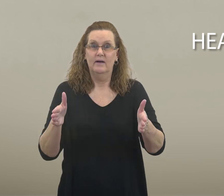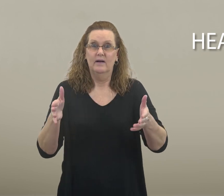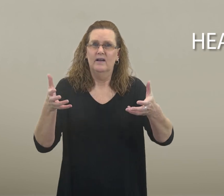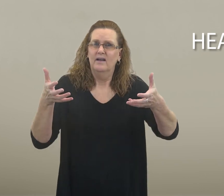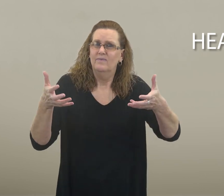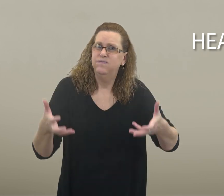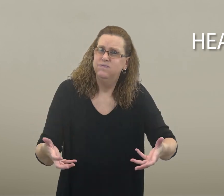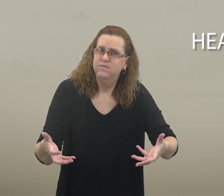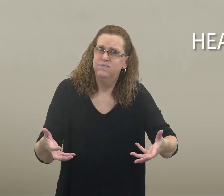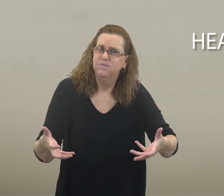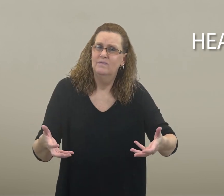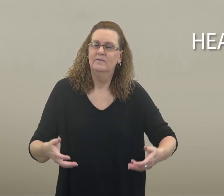The box is heavy.